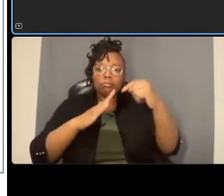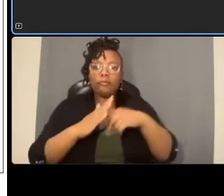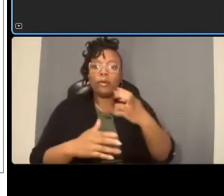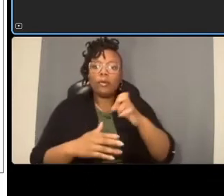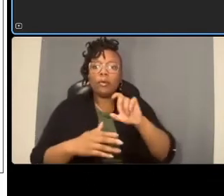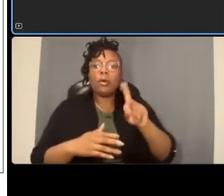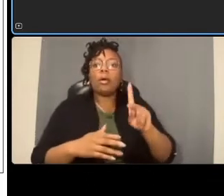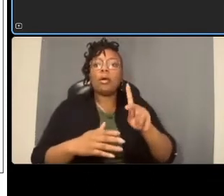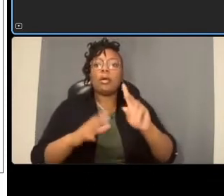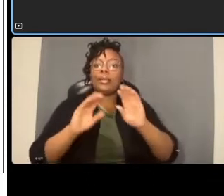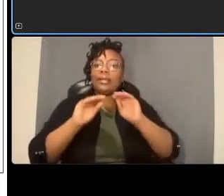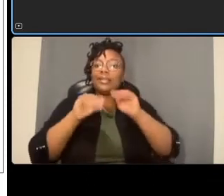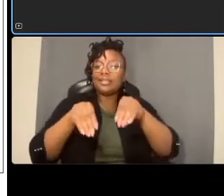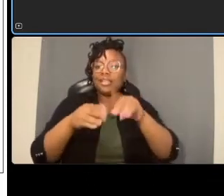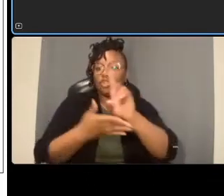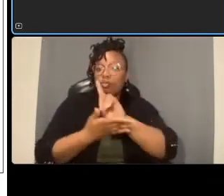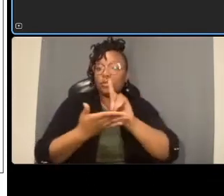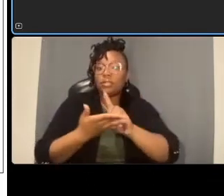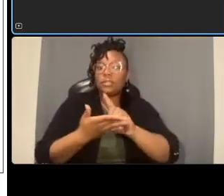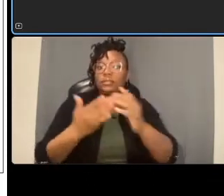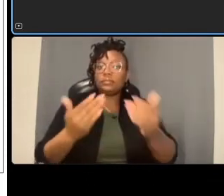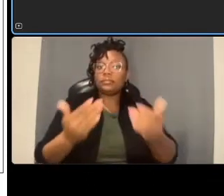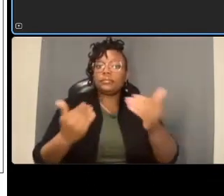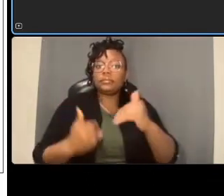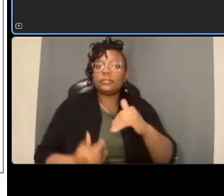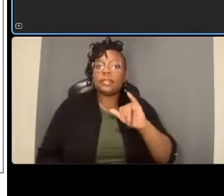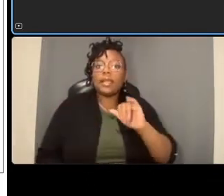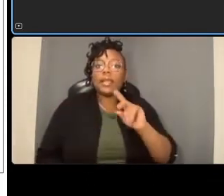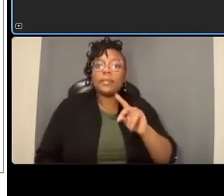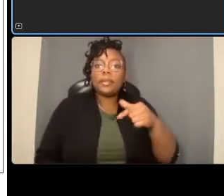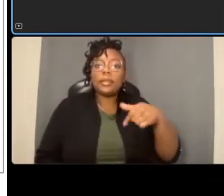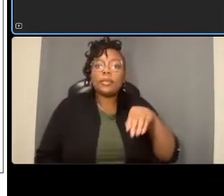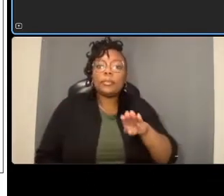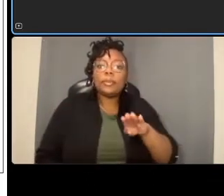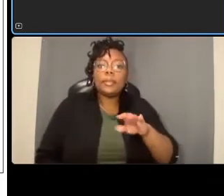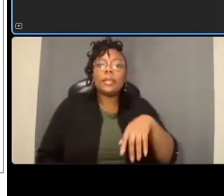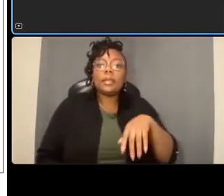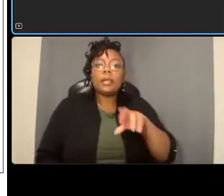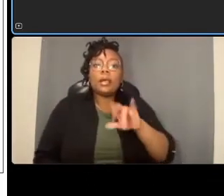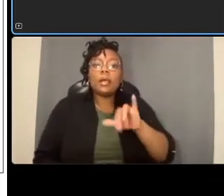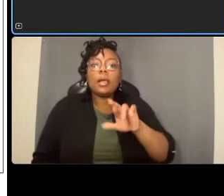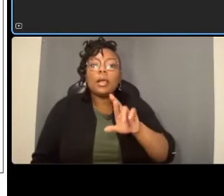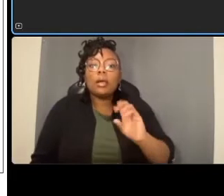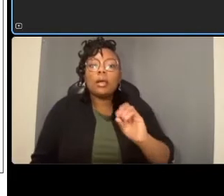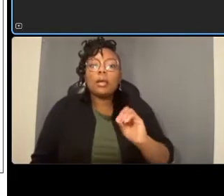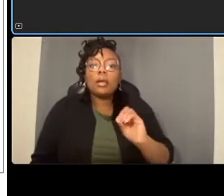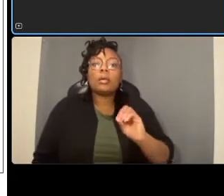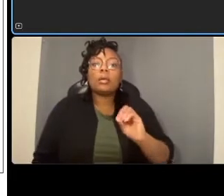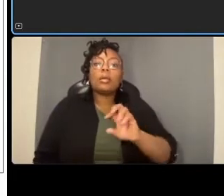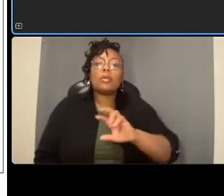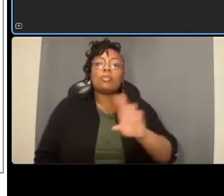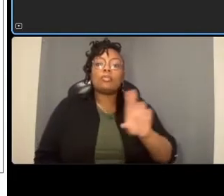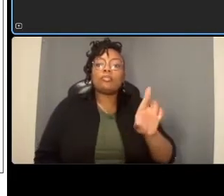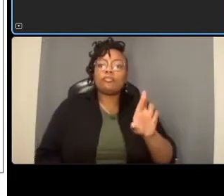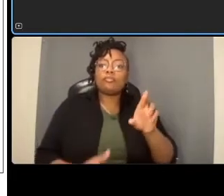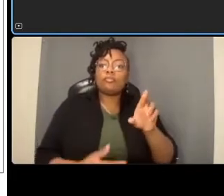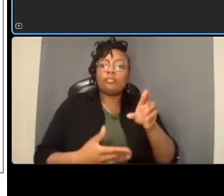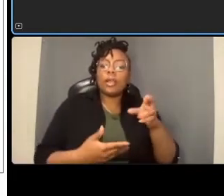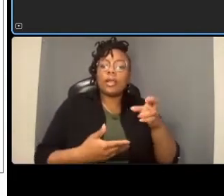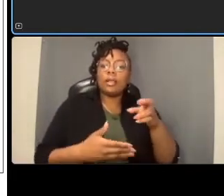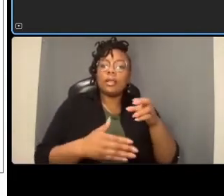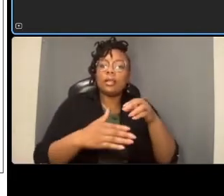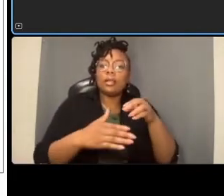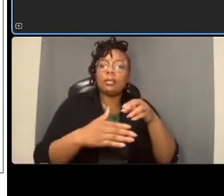ivqb all right riro is a write-in right out for a driveway that may have uh complete access today